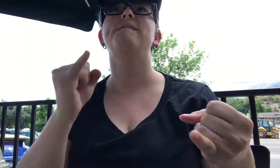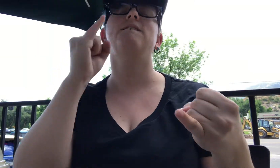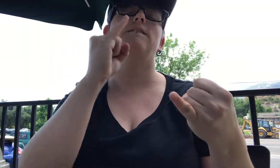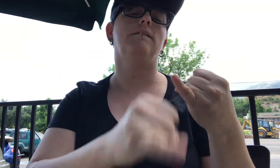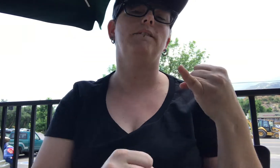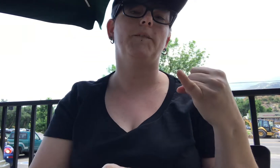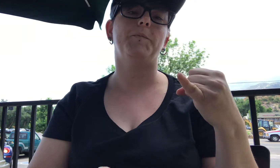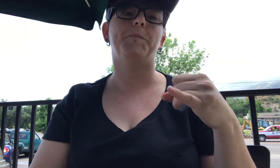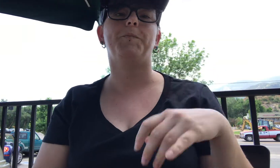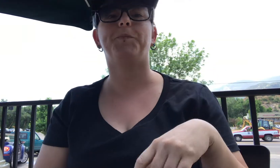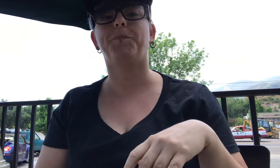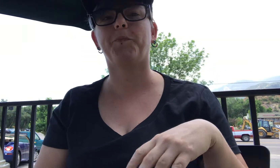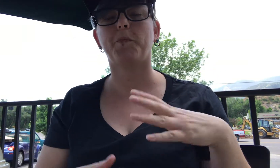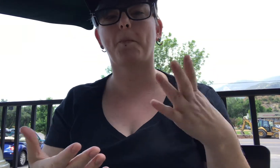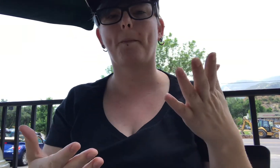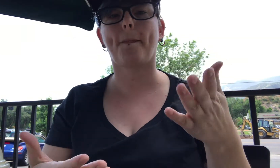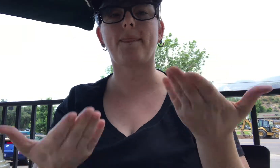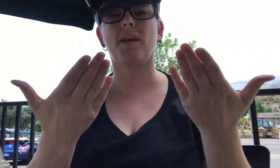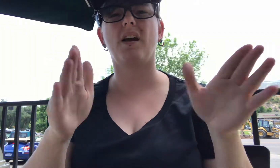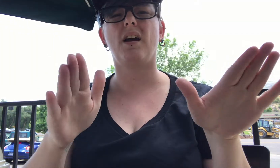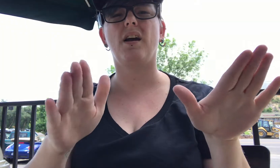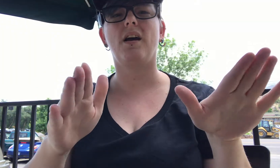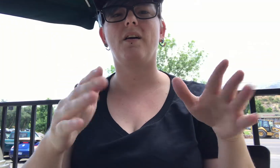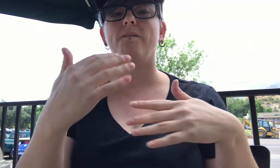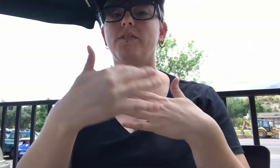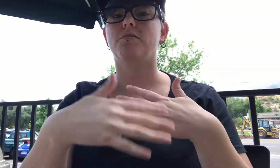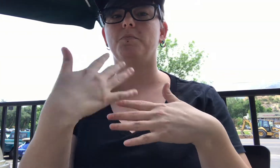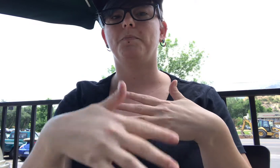So, I'm done with my blood.